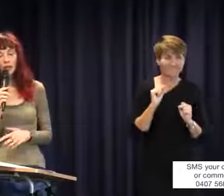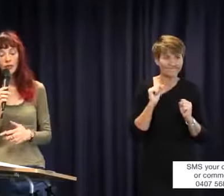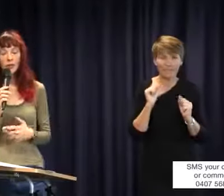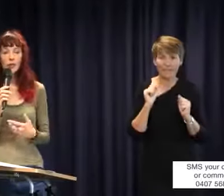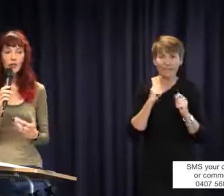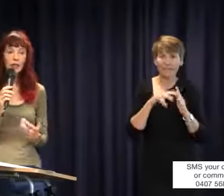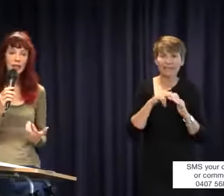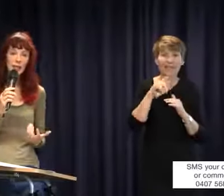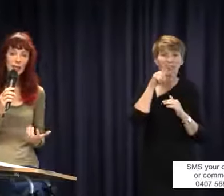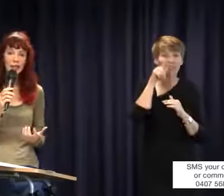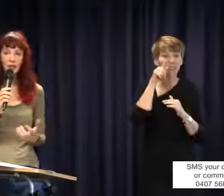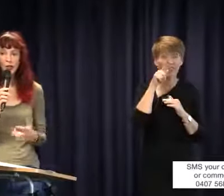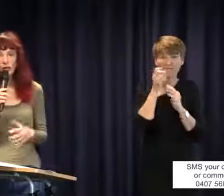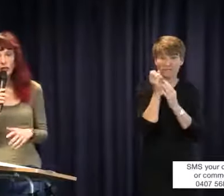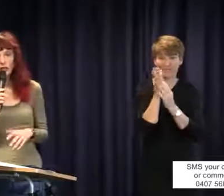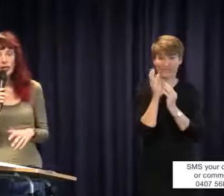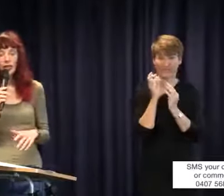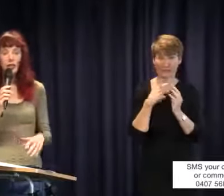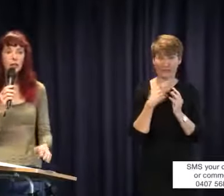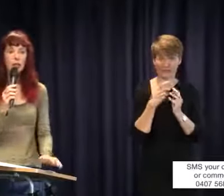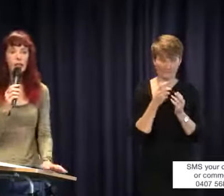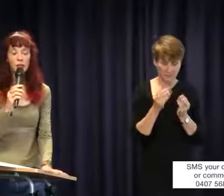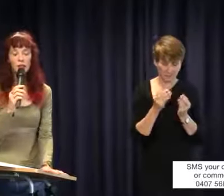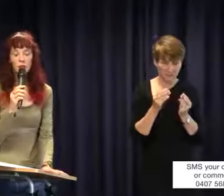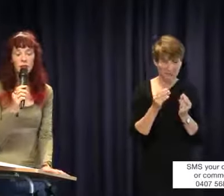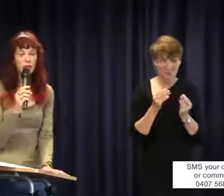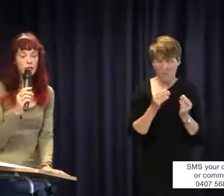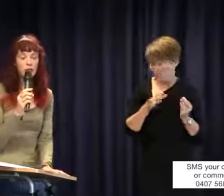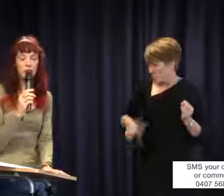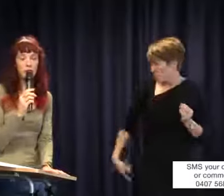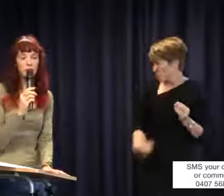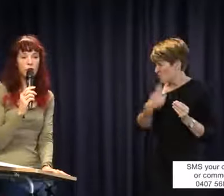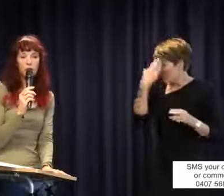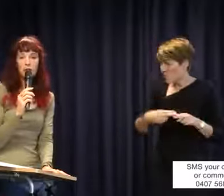they receive a complaint, they get annoyed. Look, some parents, things have got so bad